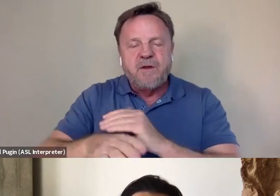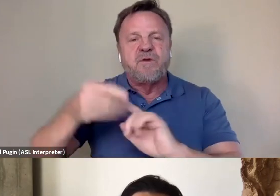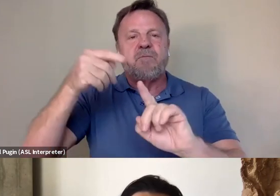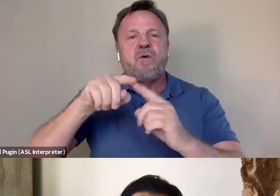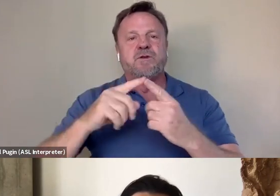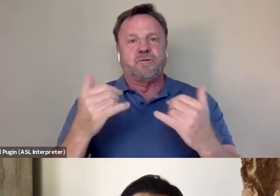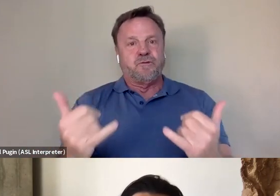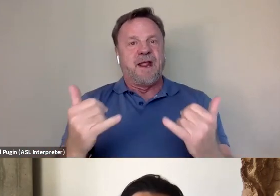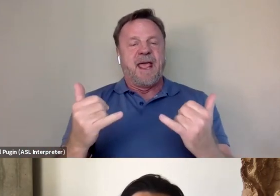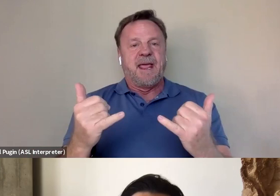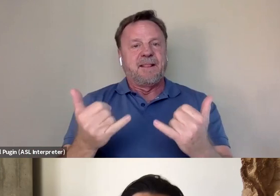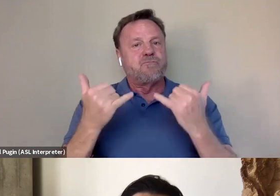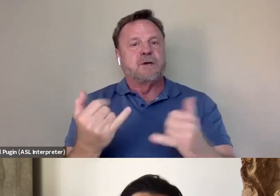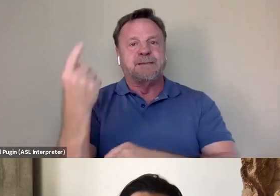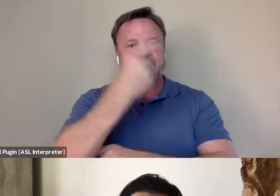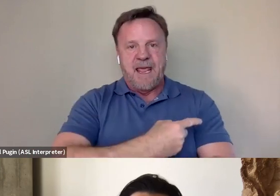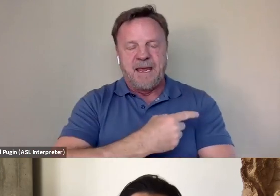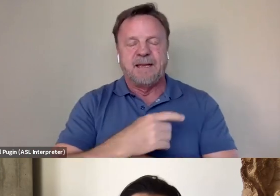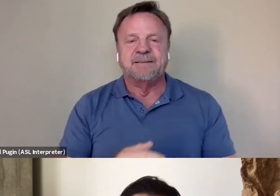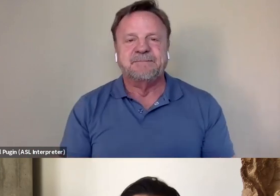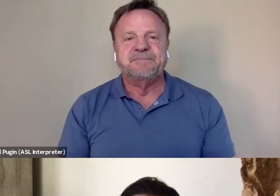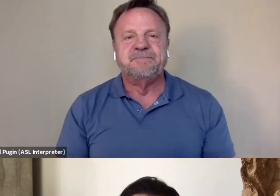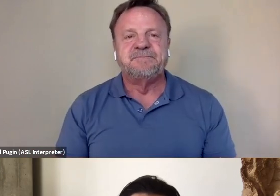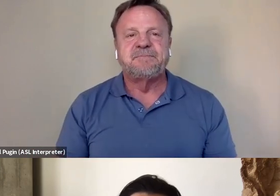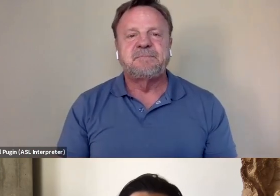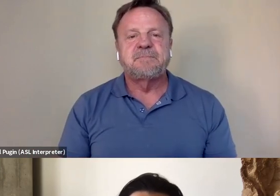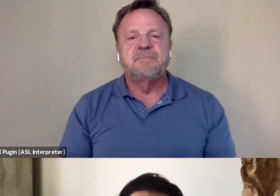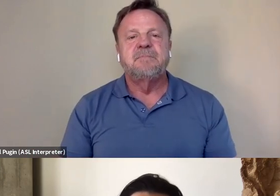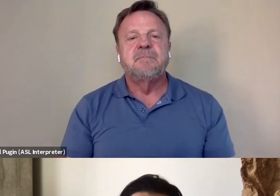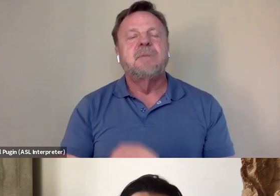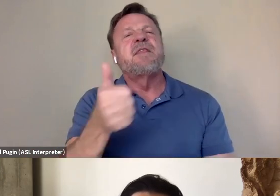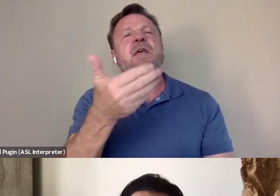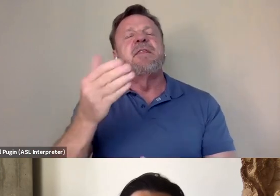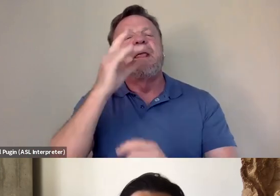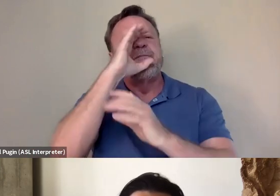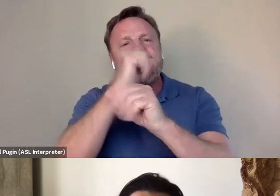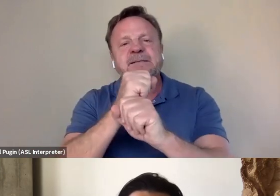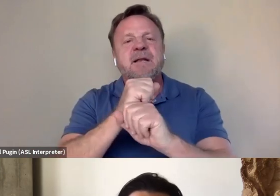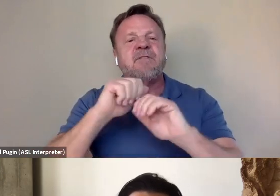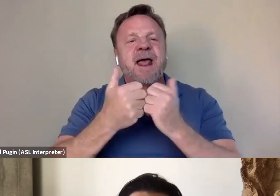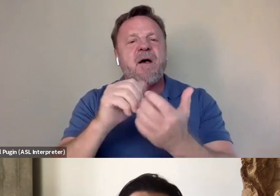in some ways. The other thing I think is kind of fascinating about the way the film is structured